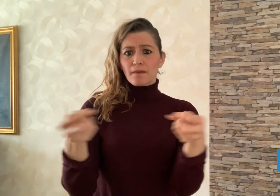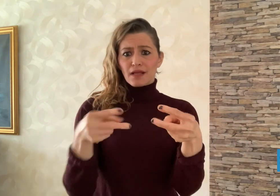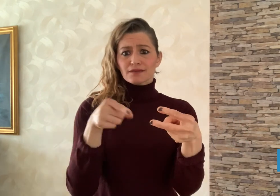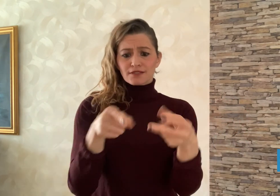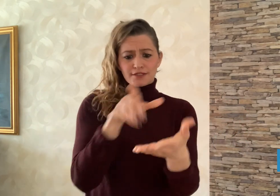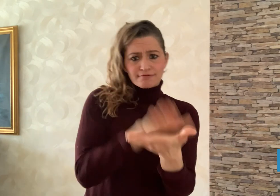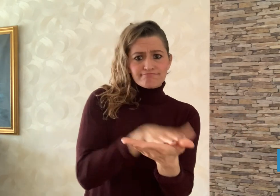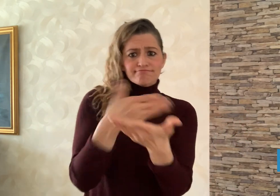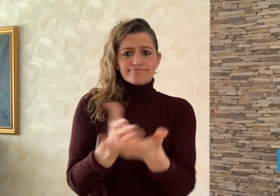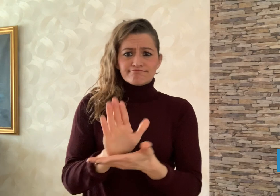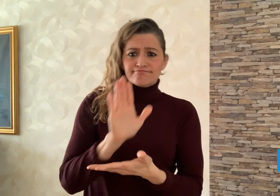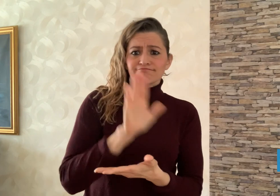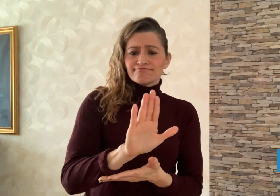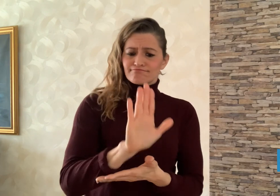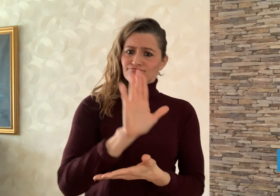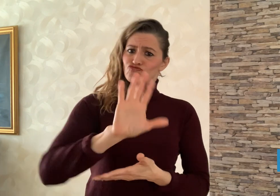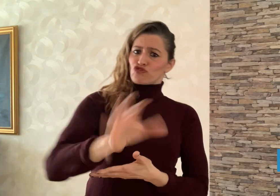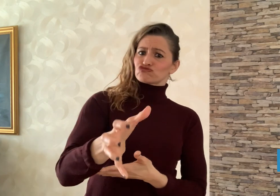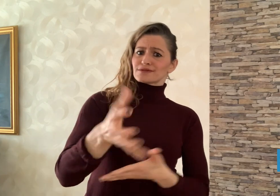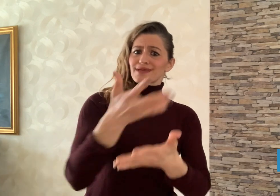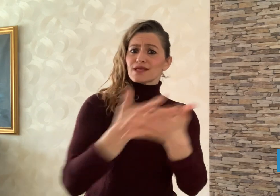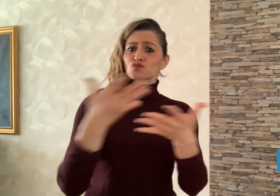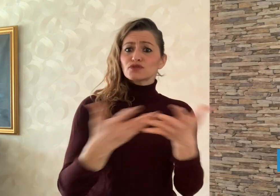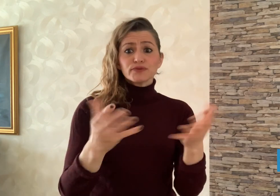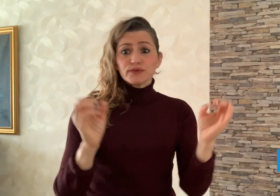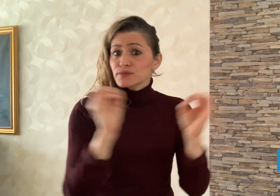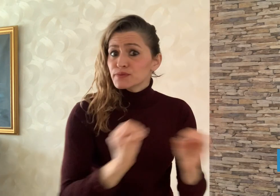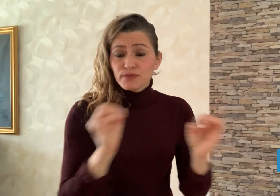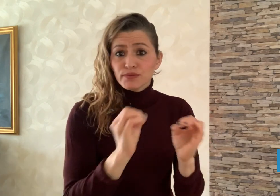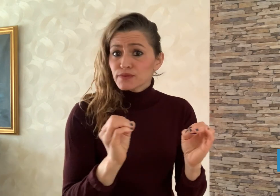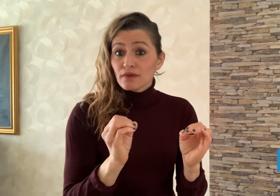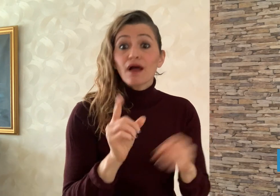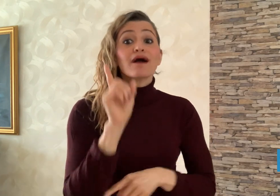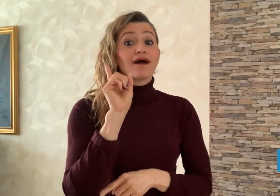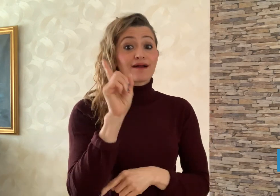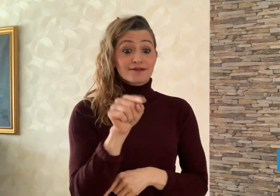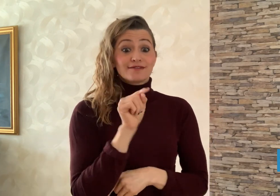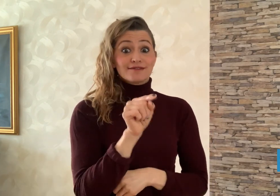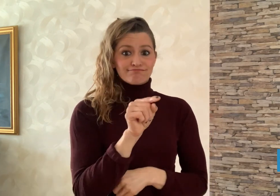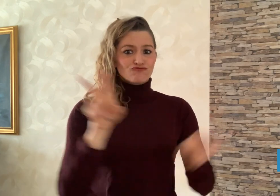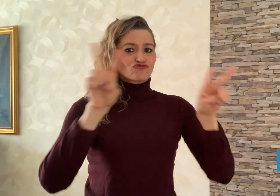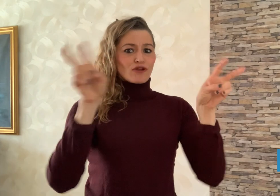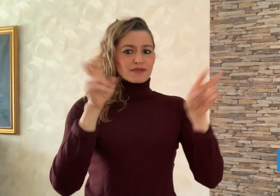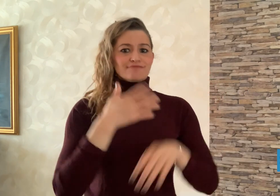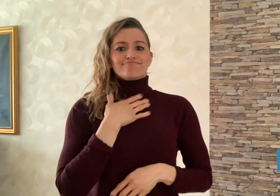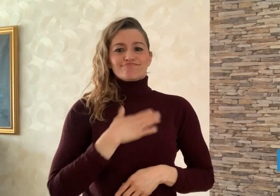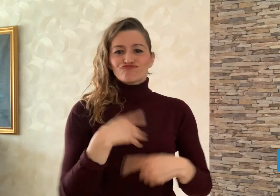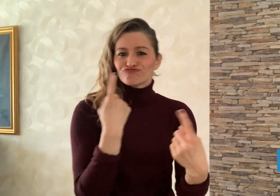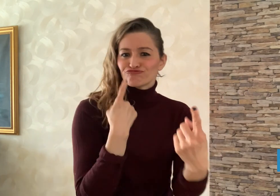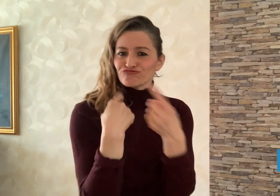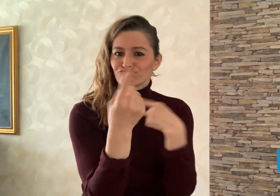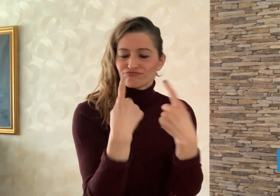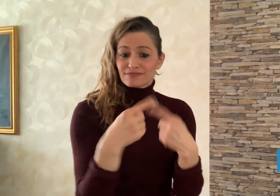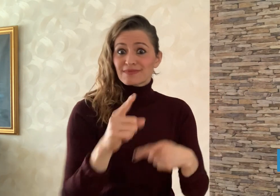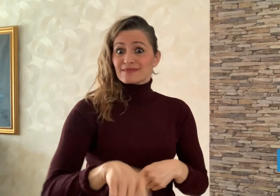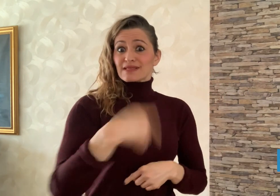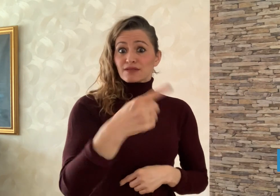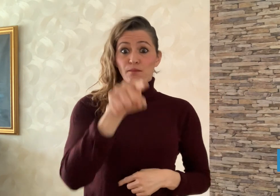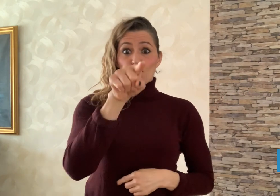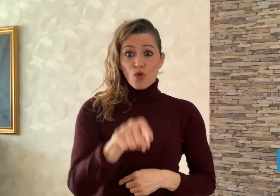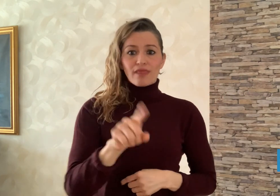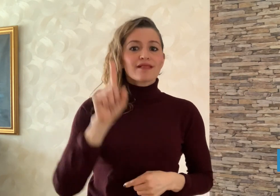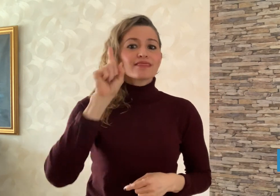This will be the topic of the monthly DeafGPS special